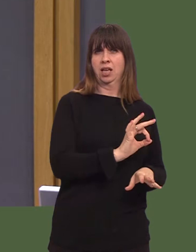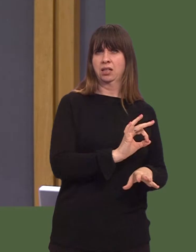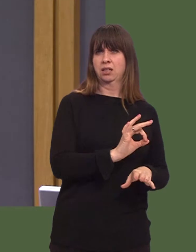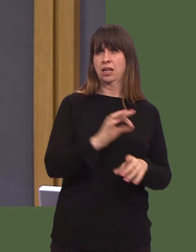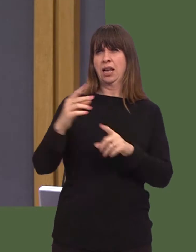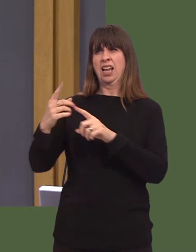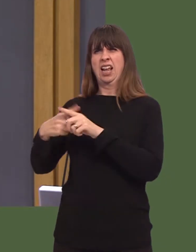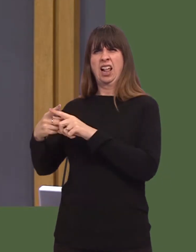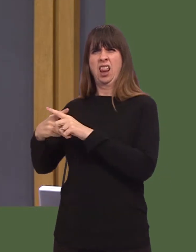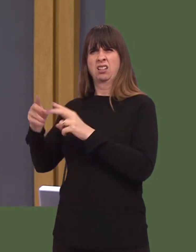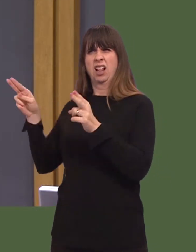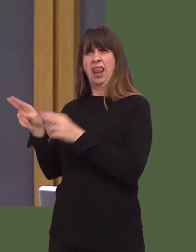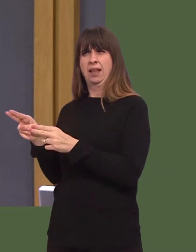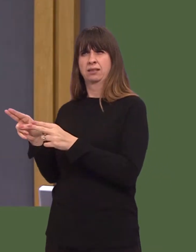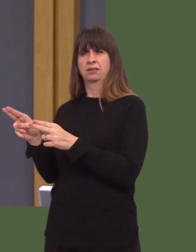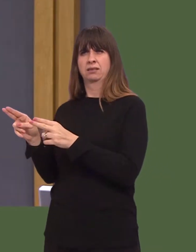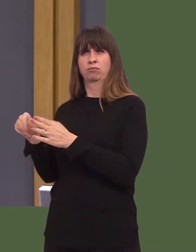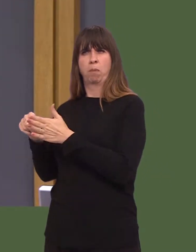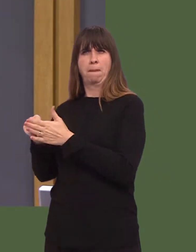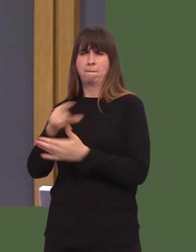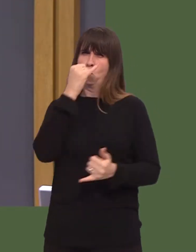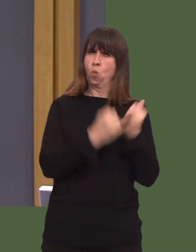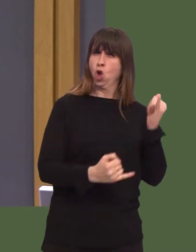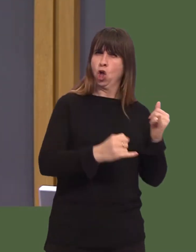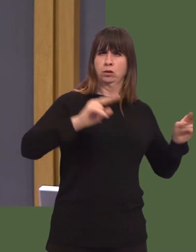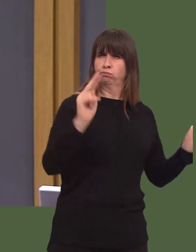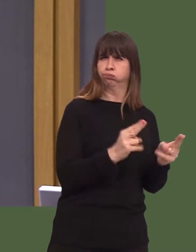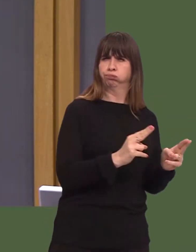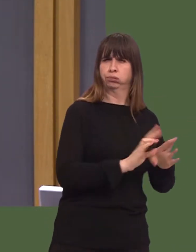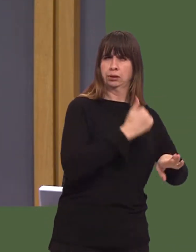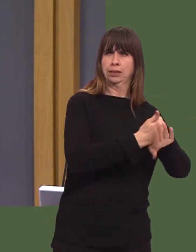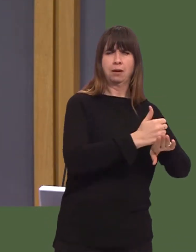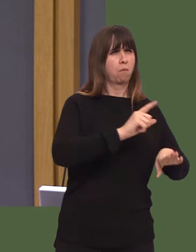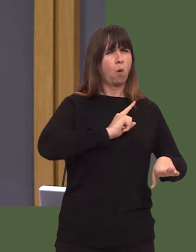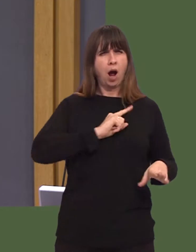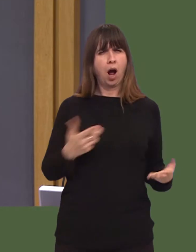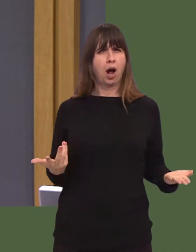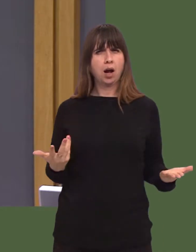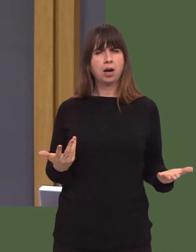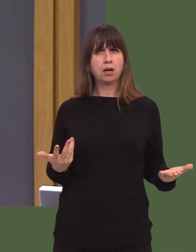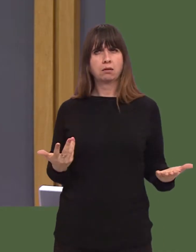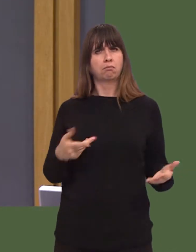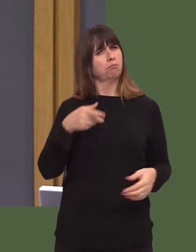Is the First Minister willing to look into why the figures are so very different in the